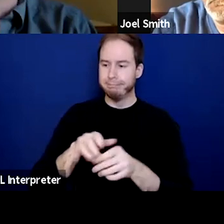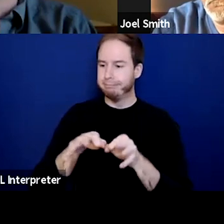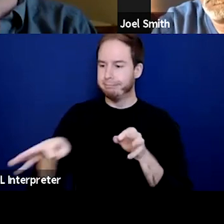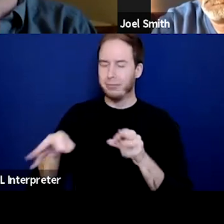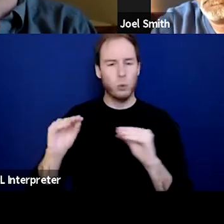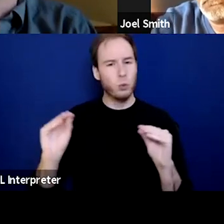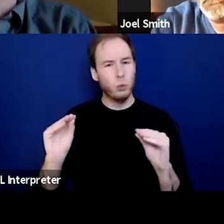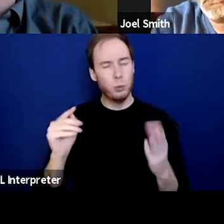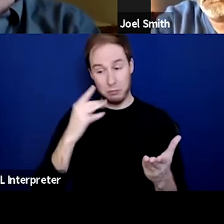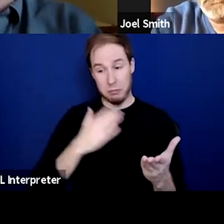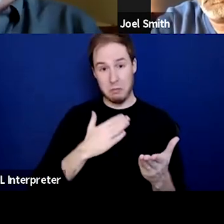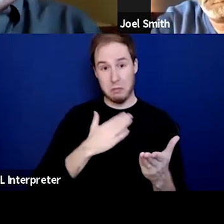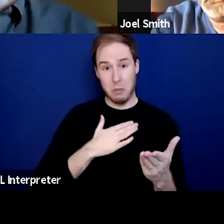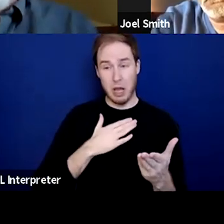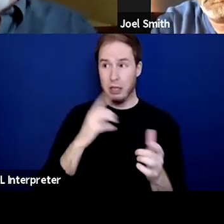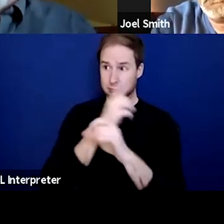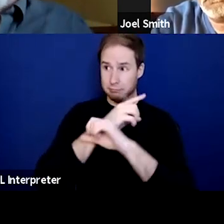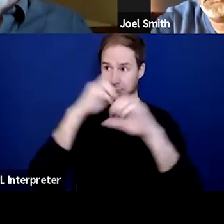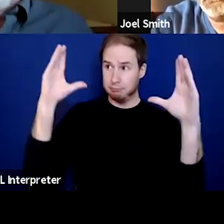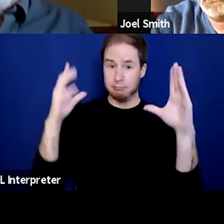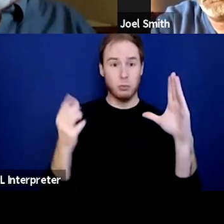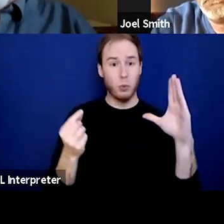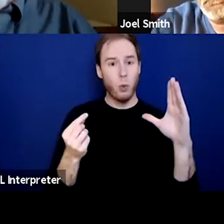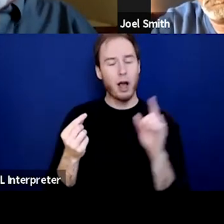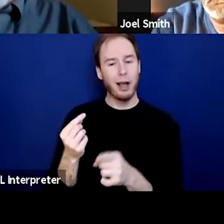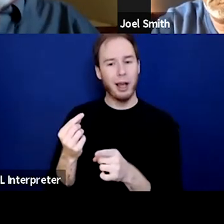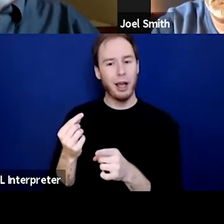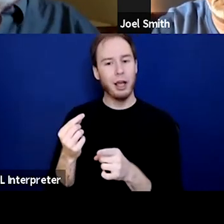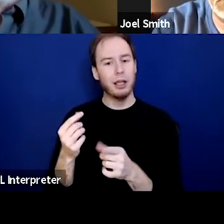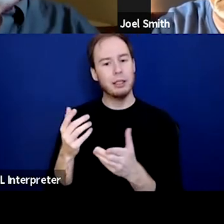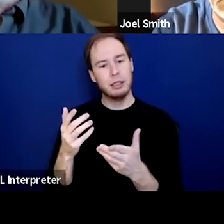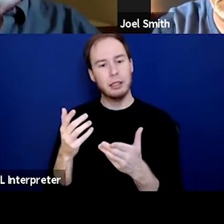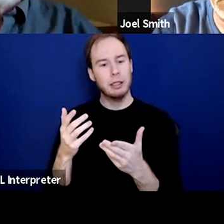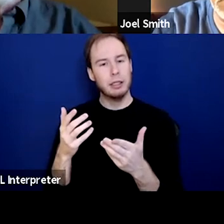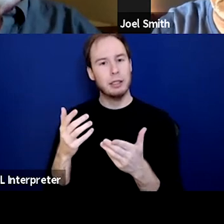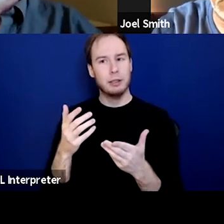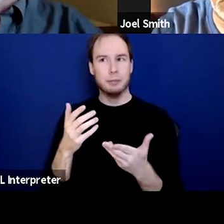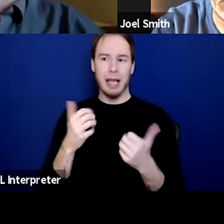But for me, what it says is that it's a strengths-based way of covering at support